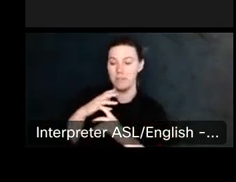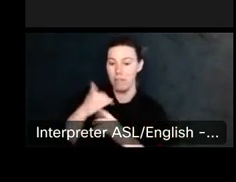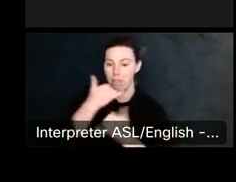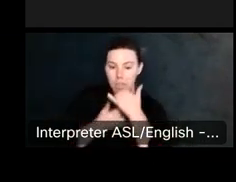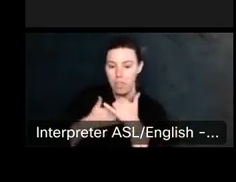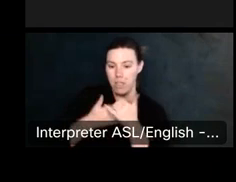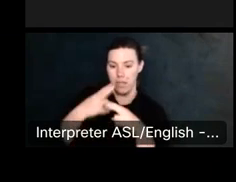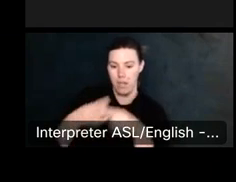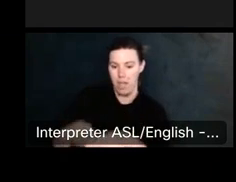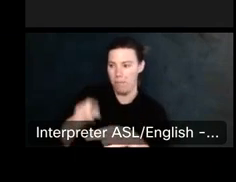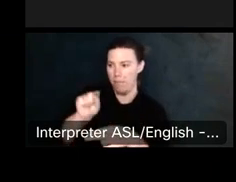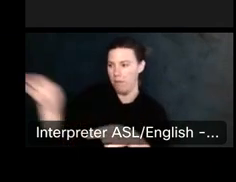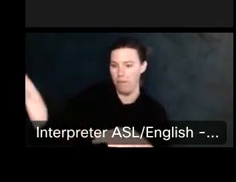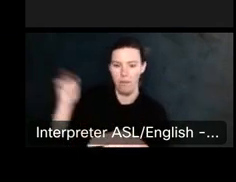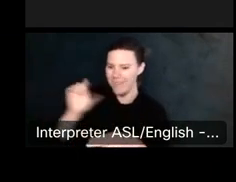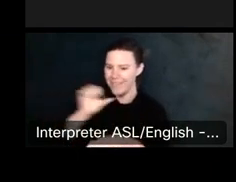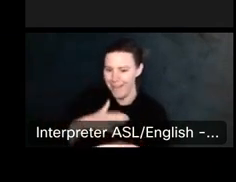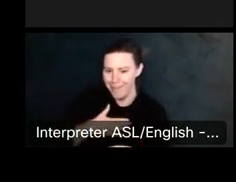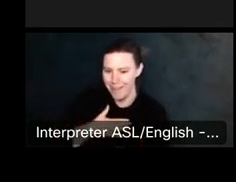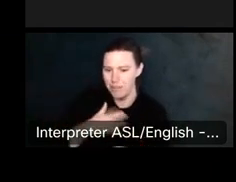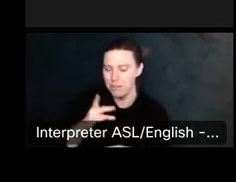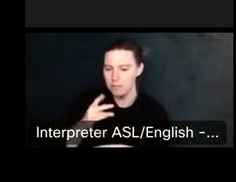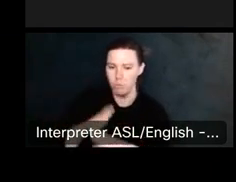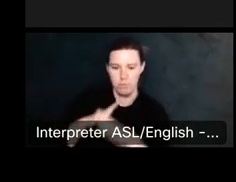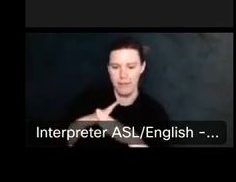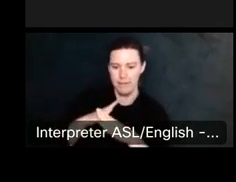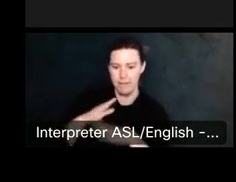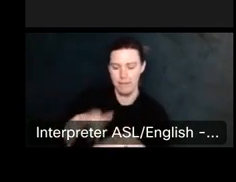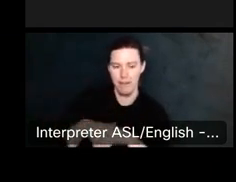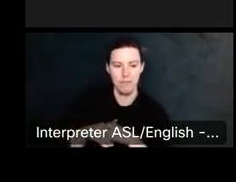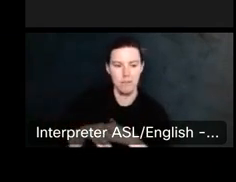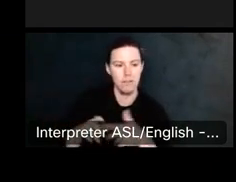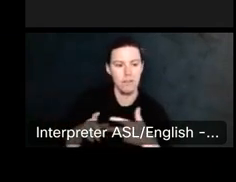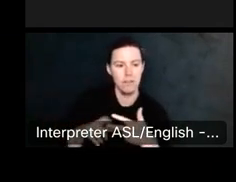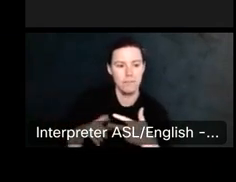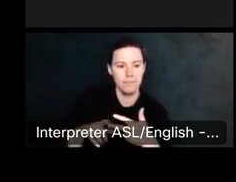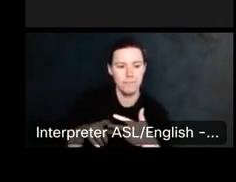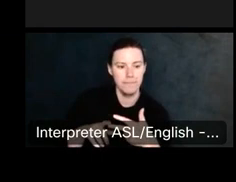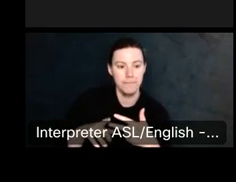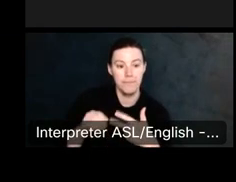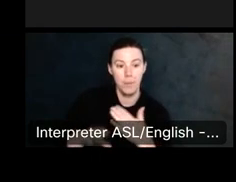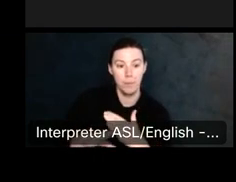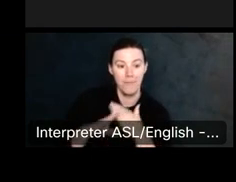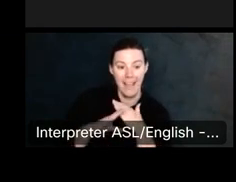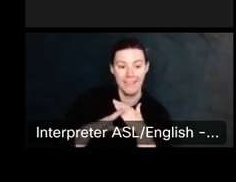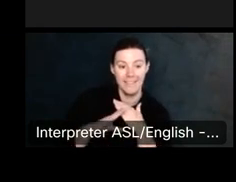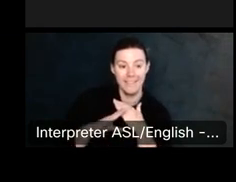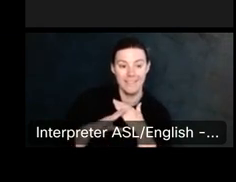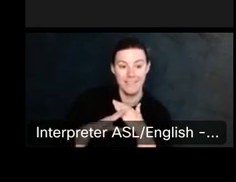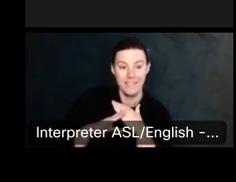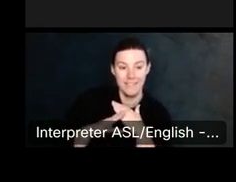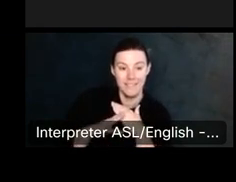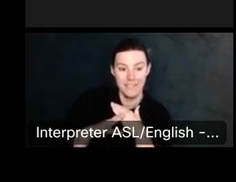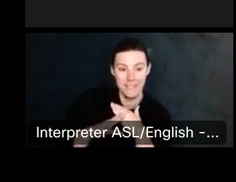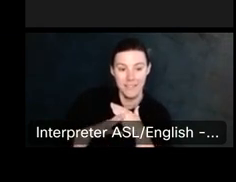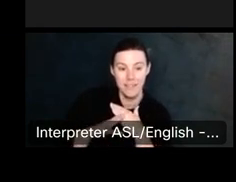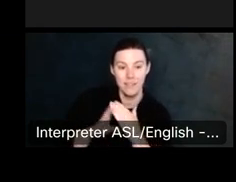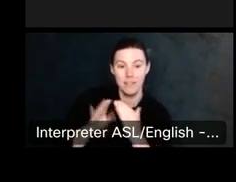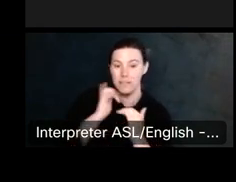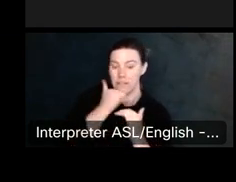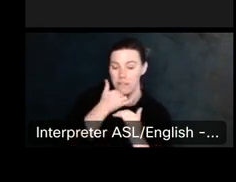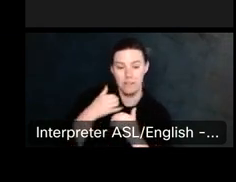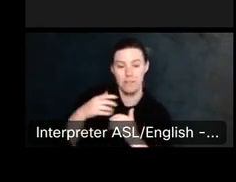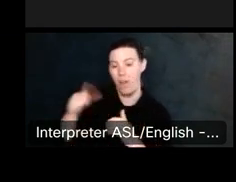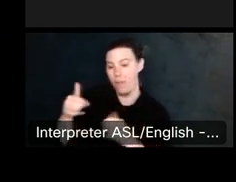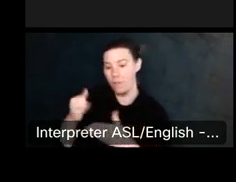And in other countries, but not in the United States, they are allowed to publish anonymously or using a pseudonym. We do not allow that in the United States.